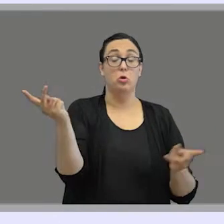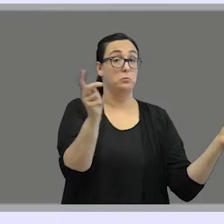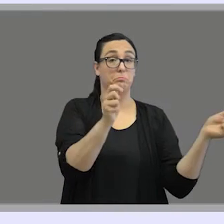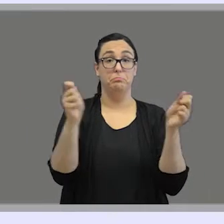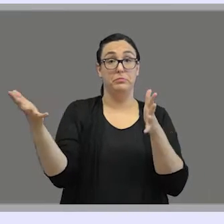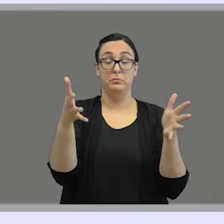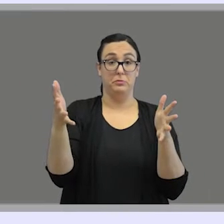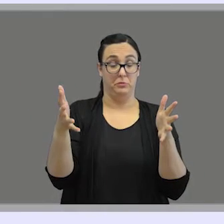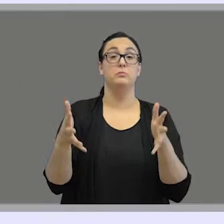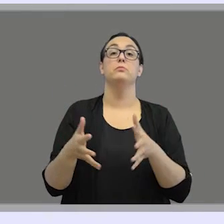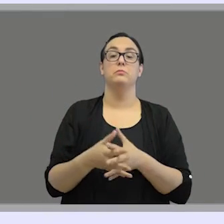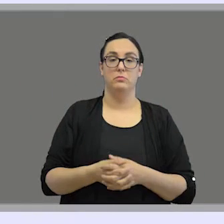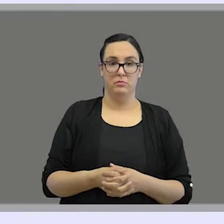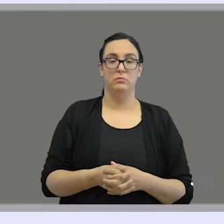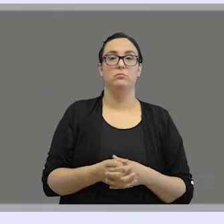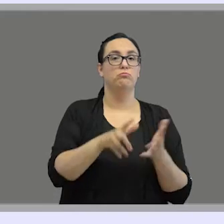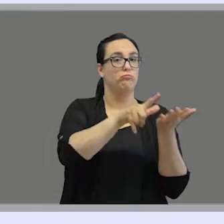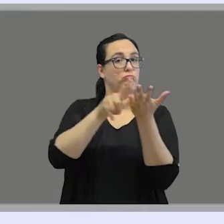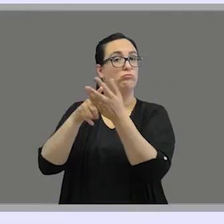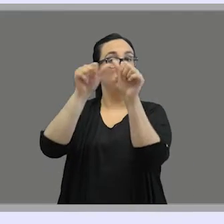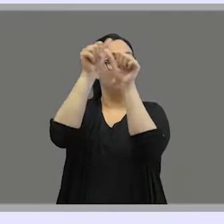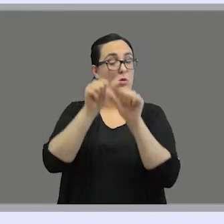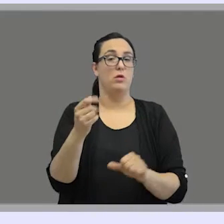is similar in both language modalities.